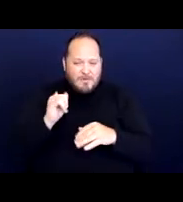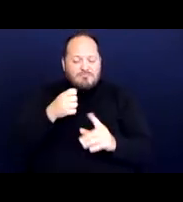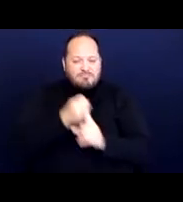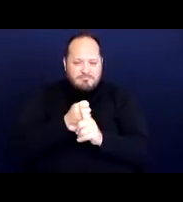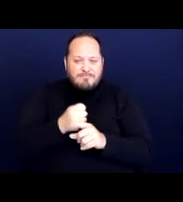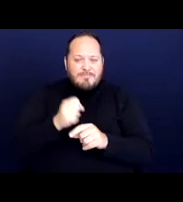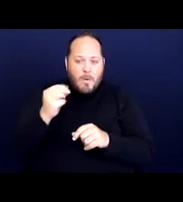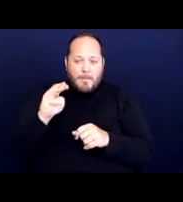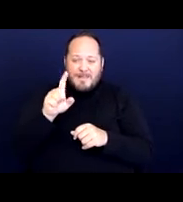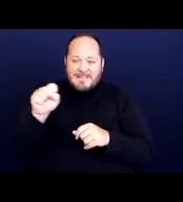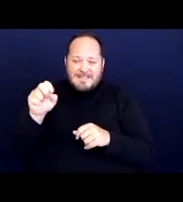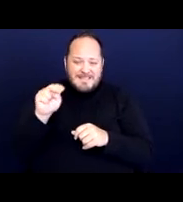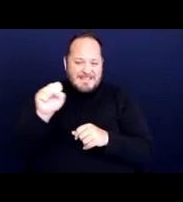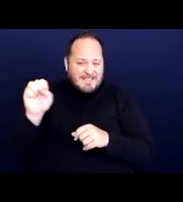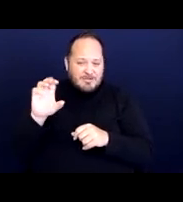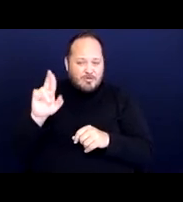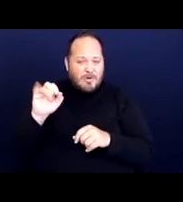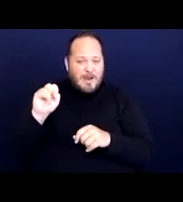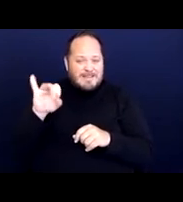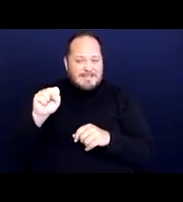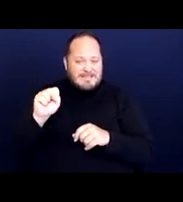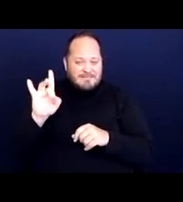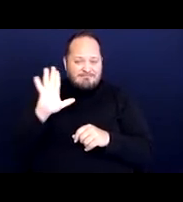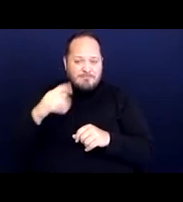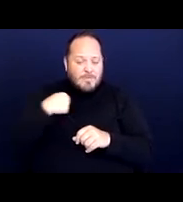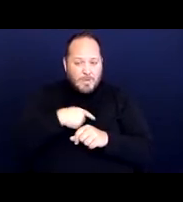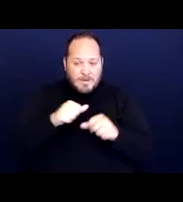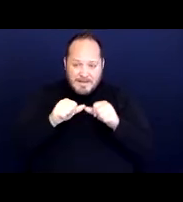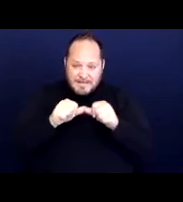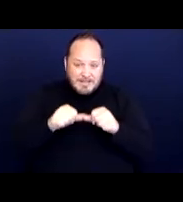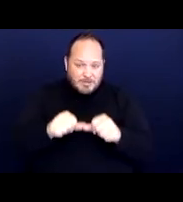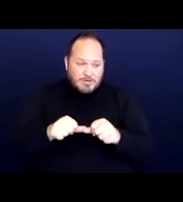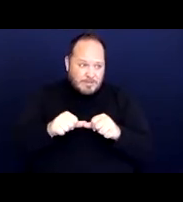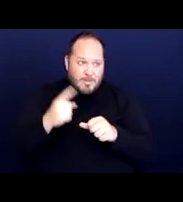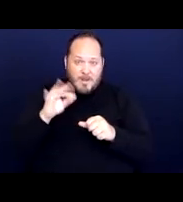we were and continue to be a state with one of the largest populations